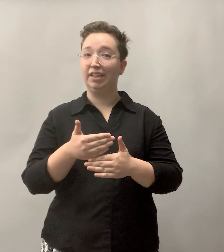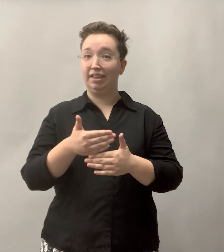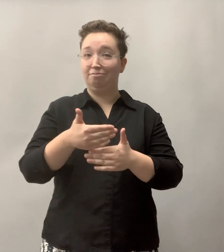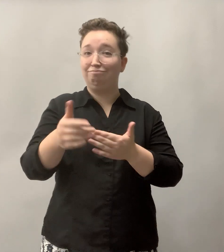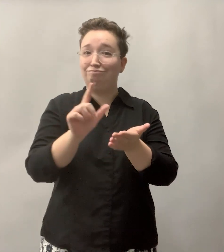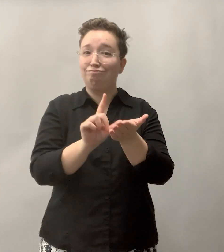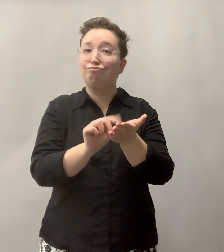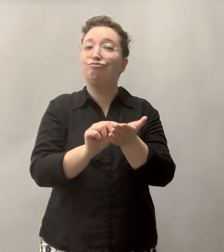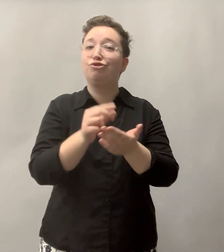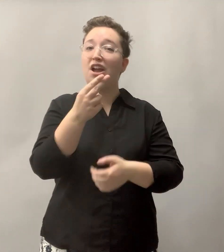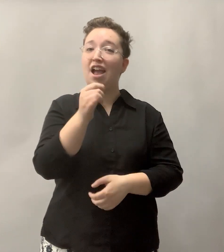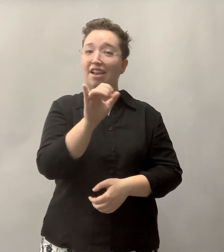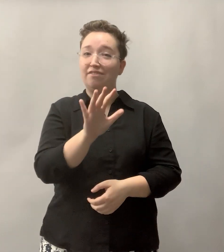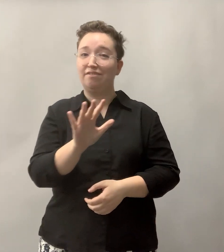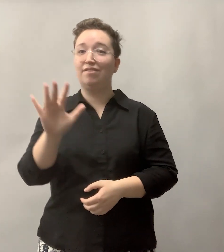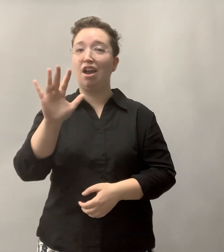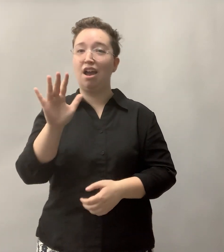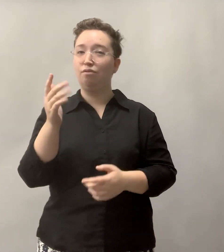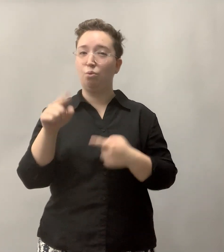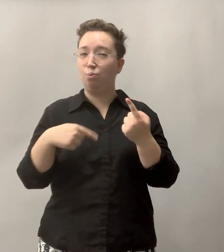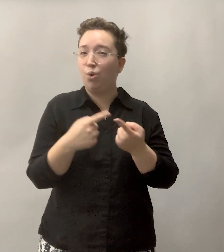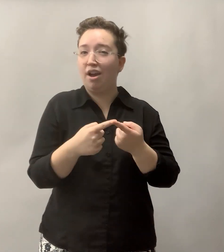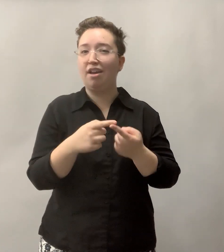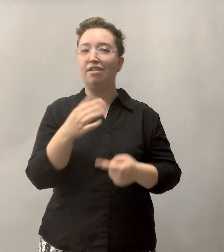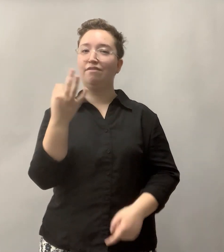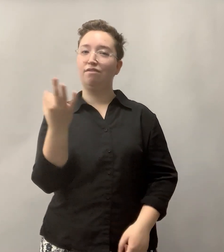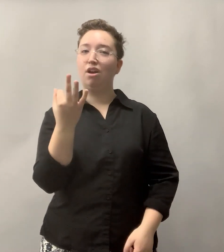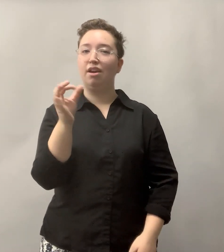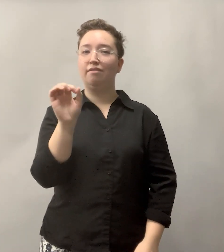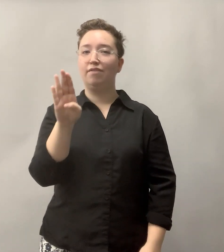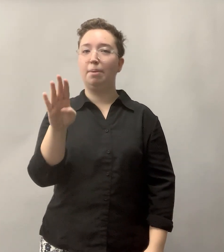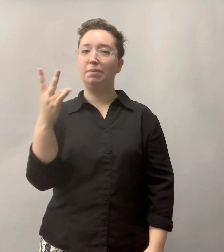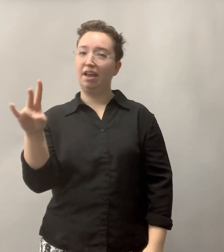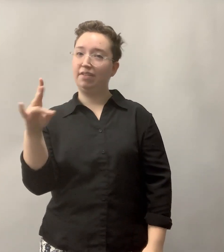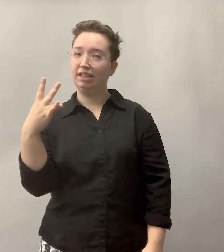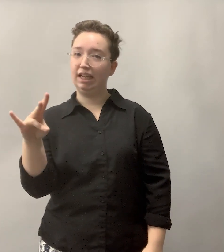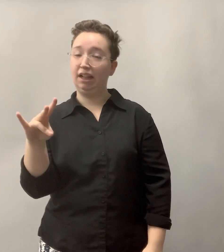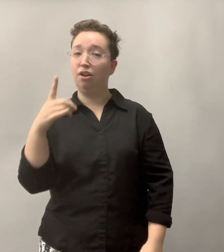The next issue of Hi5 will be on Friday, February 17.